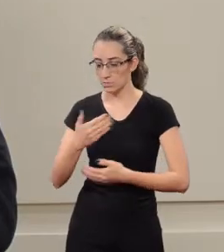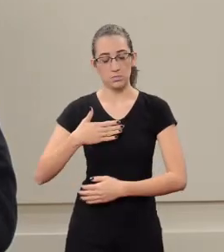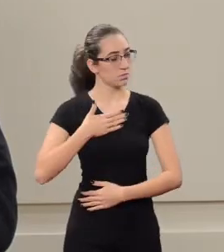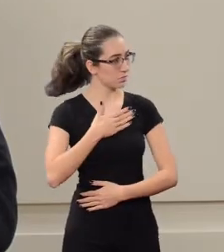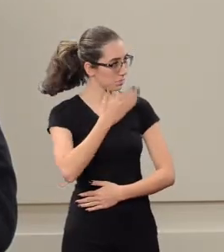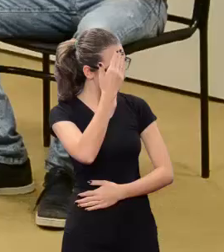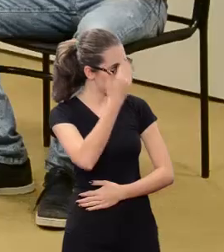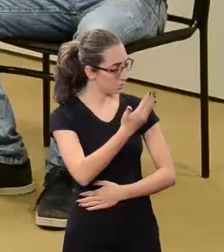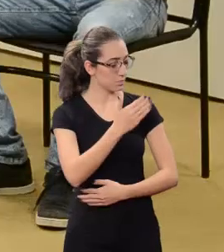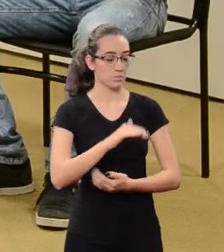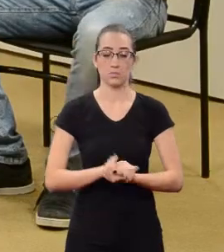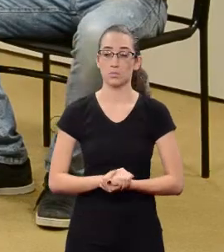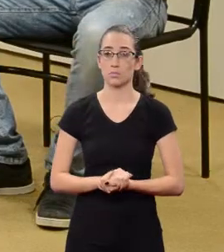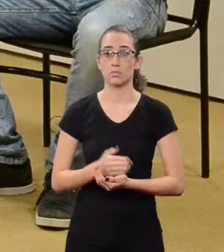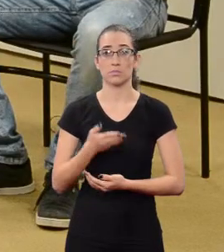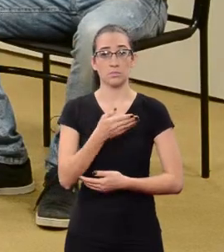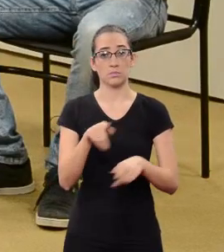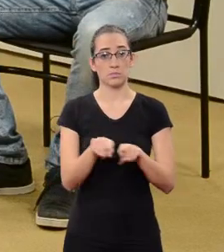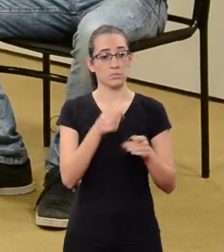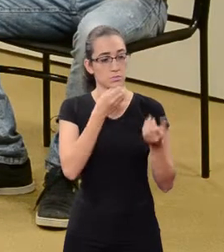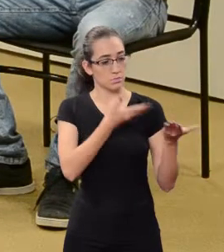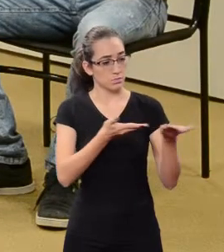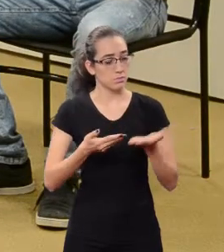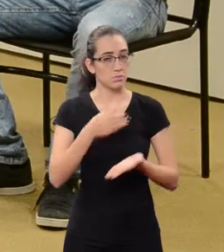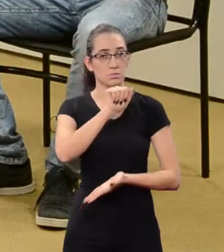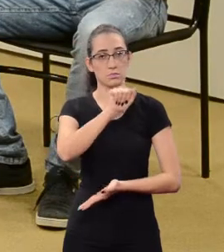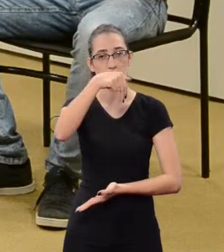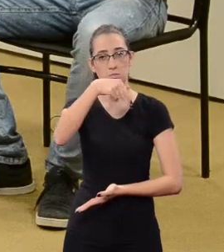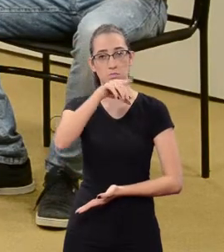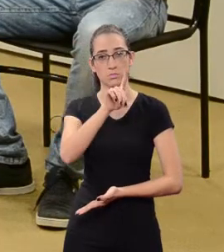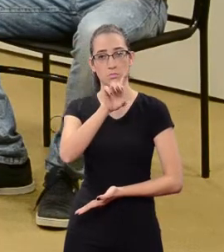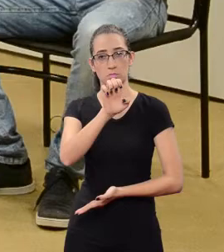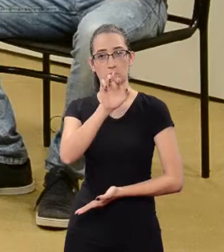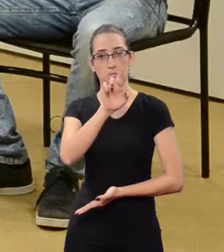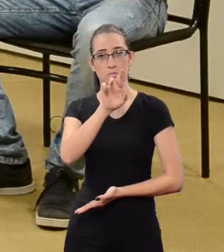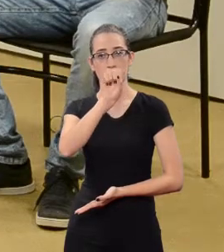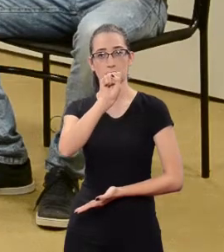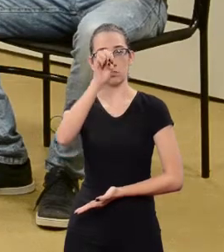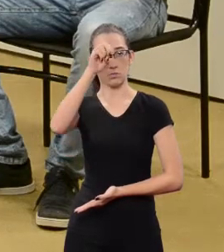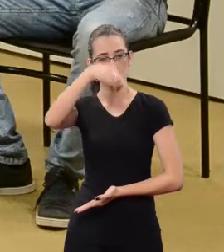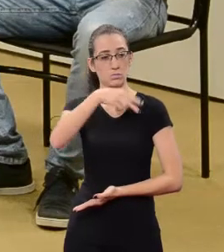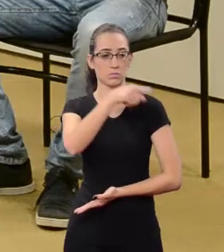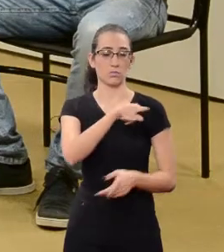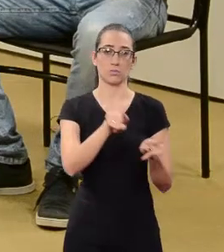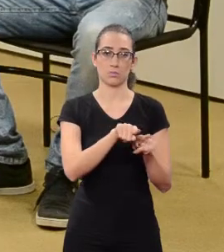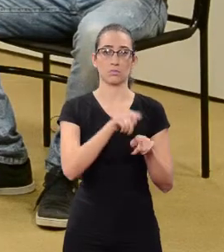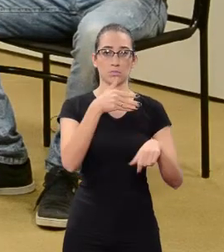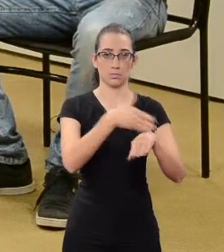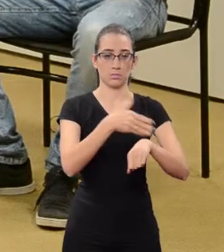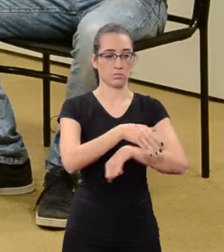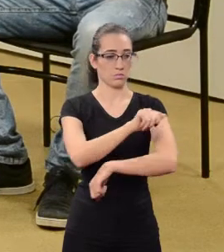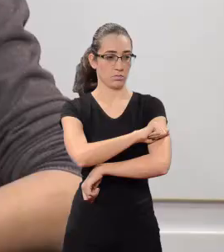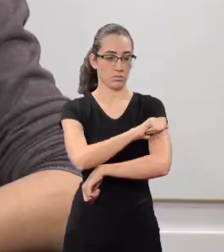I'd like to welcome Anderson Montai an academic of the Law Undergraduate Course also from ULBRA Carazinho. Welcome.